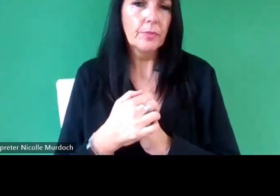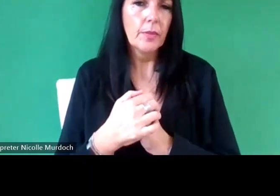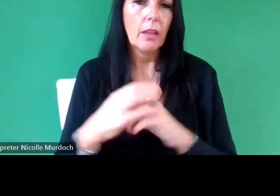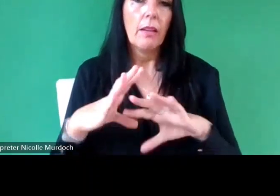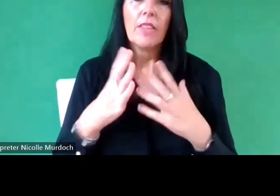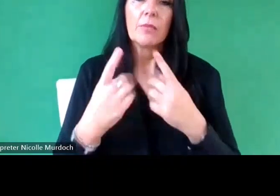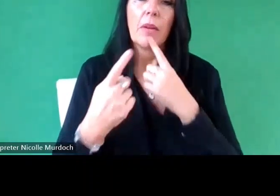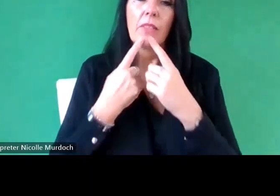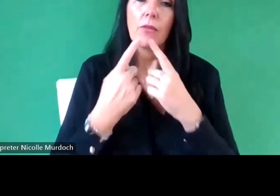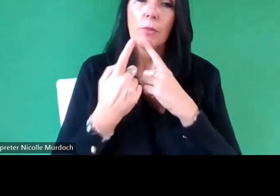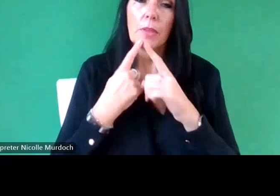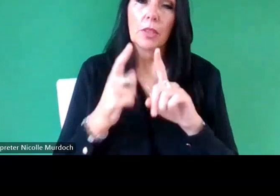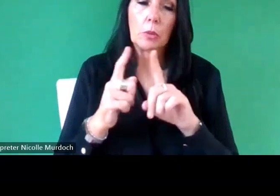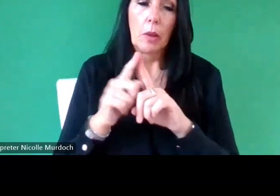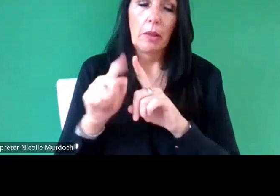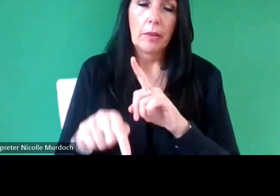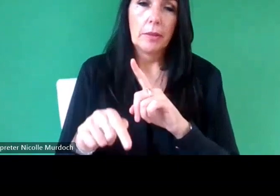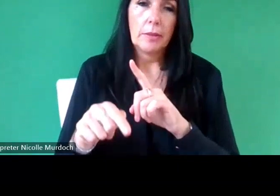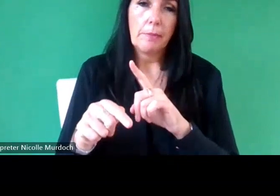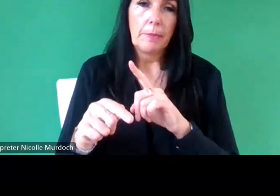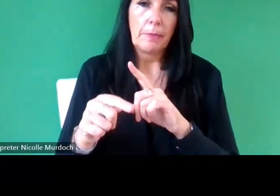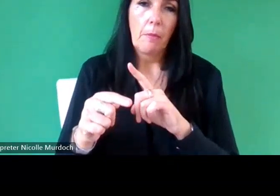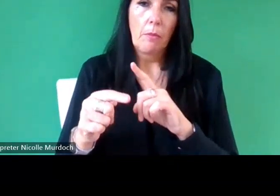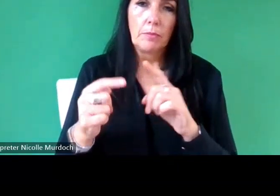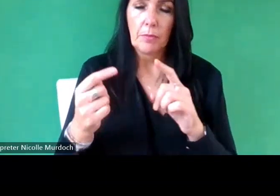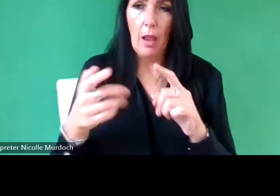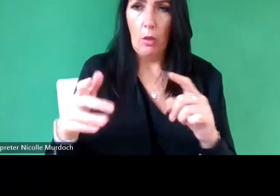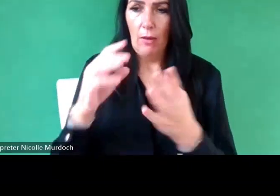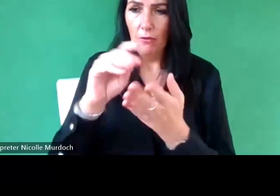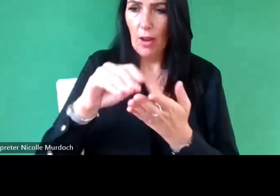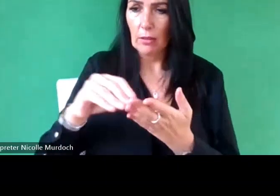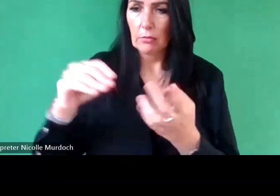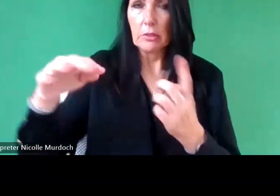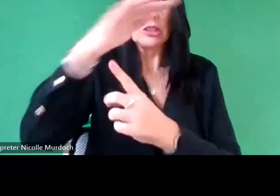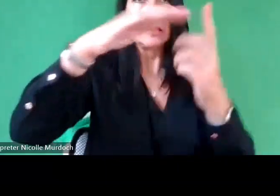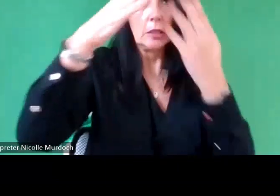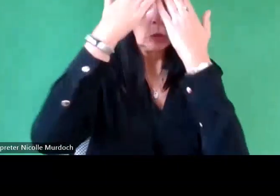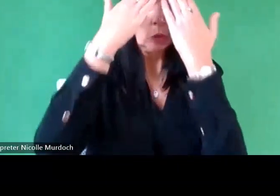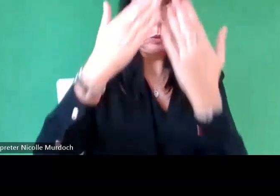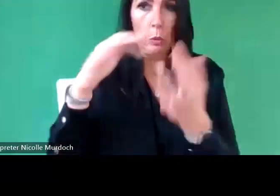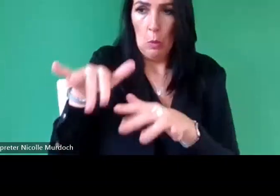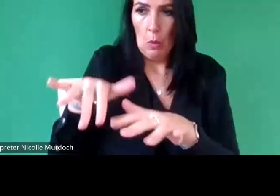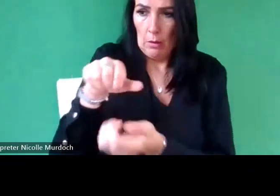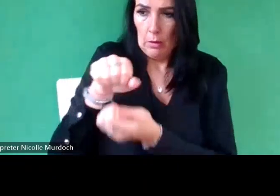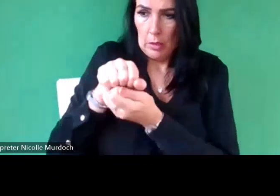I think as we've like opened up a lot of these records to society there also new expectations